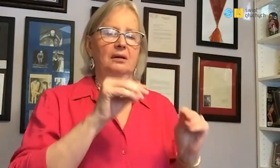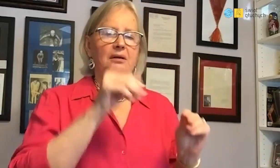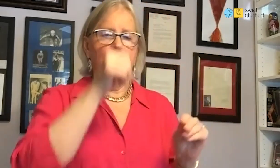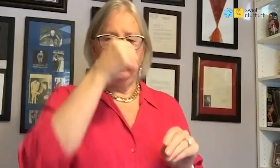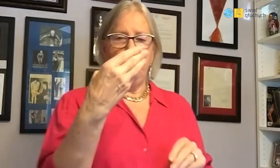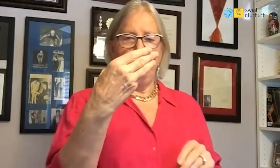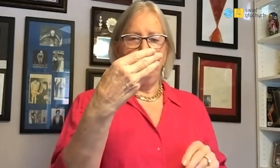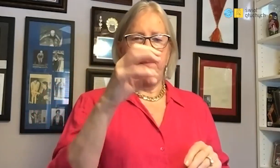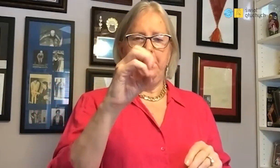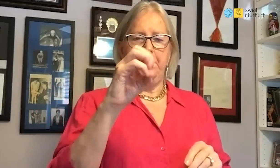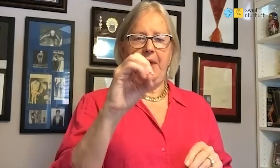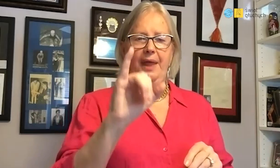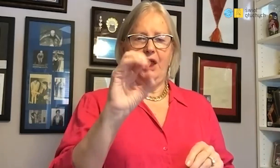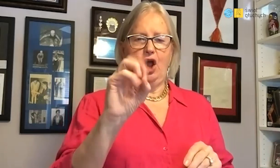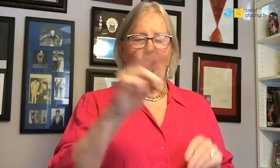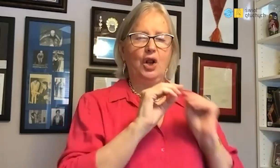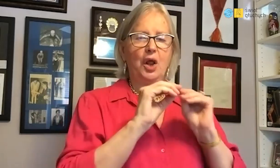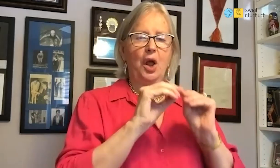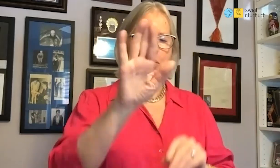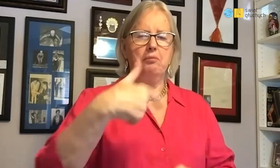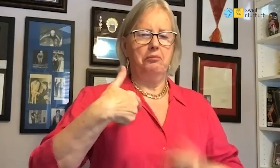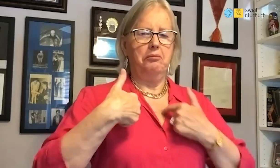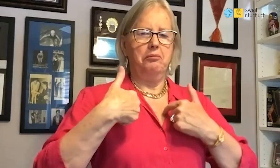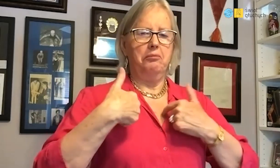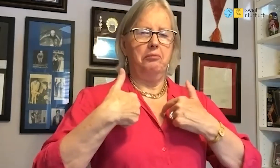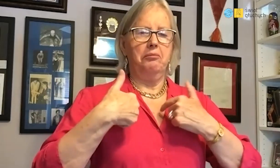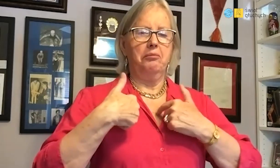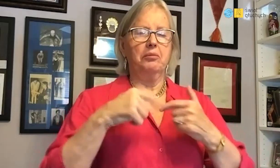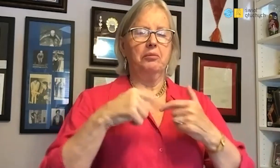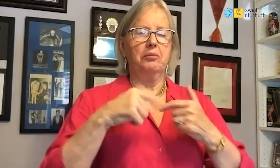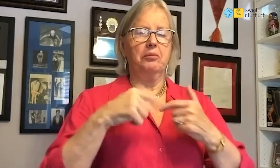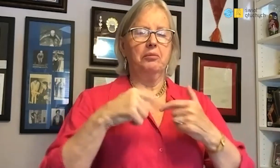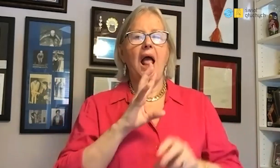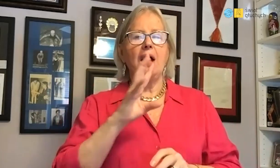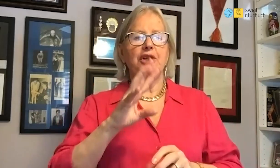Coach Kate Meyer said that, she will take care of it.